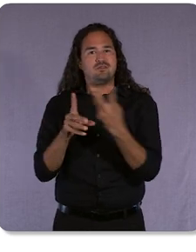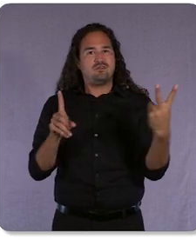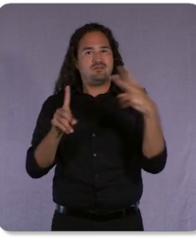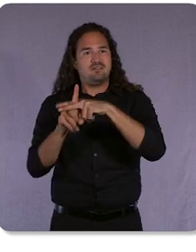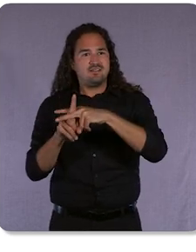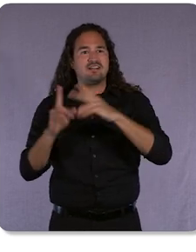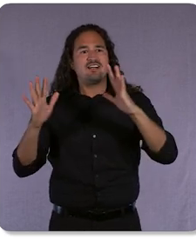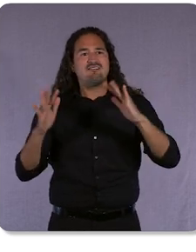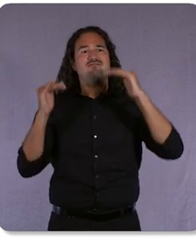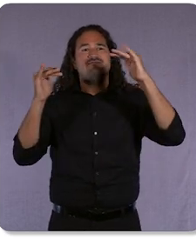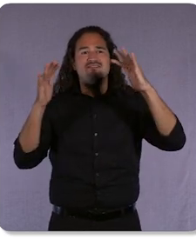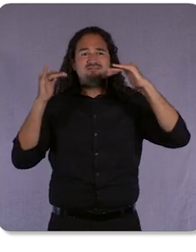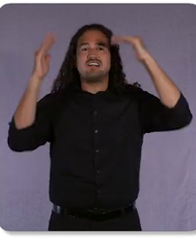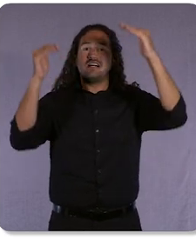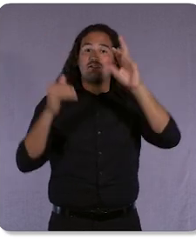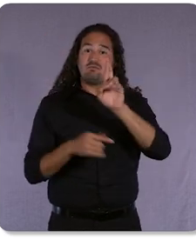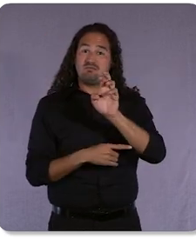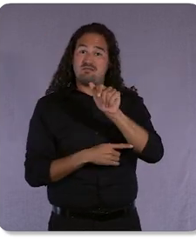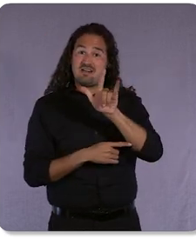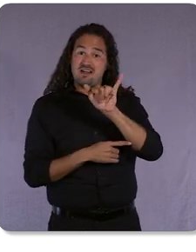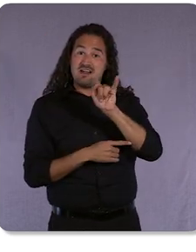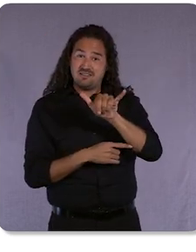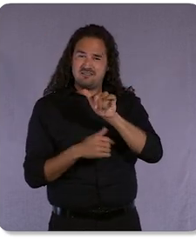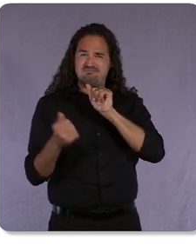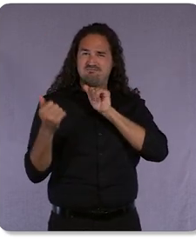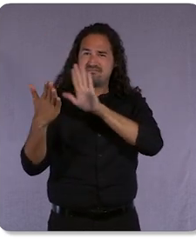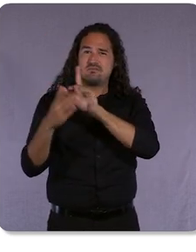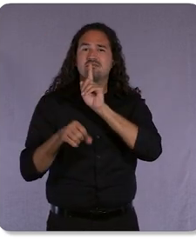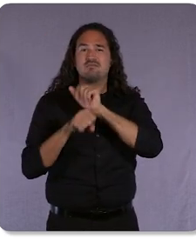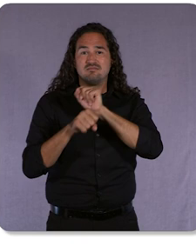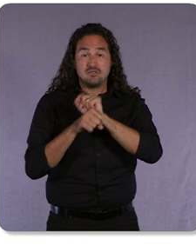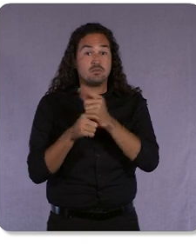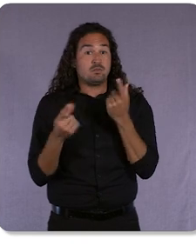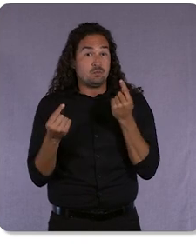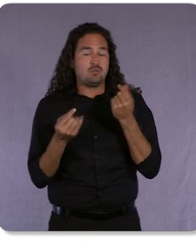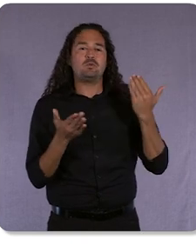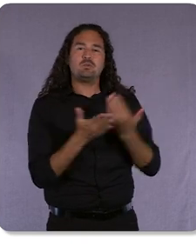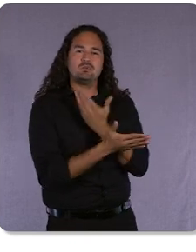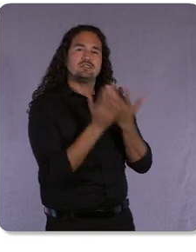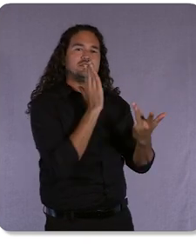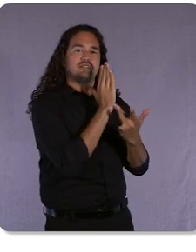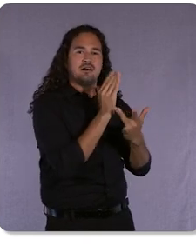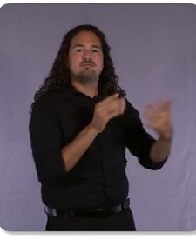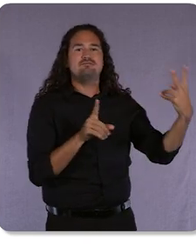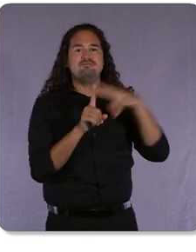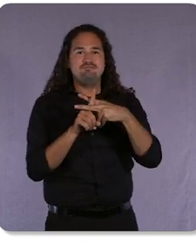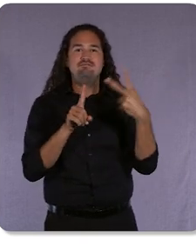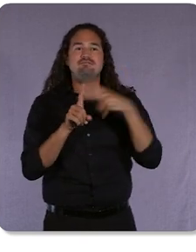needs via cutting edge technology that makes our services multisensory and multimodal.